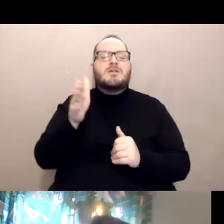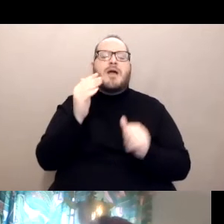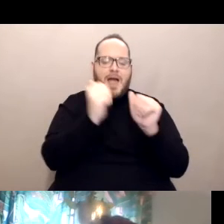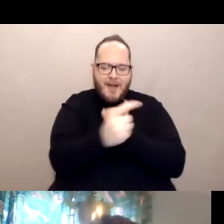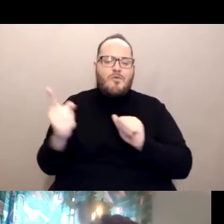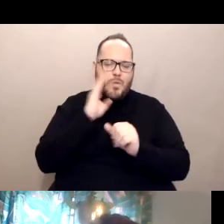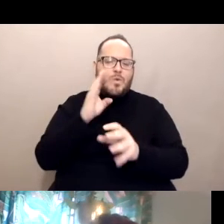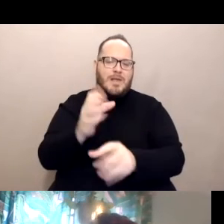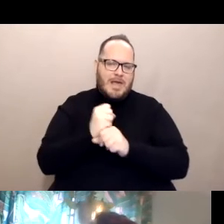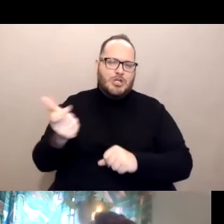Next slide, please.